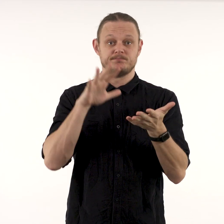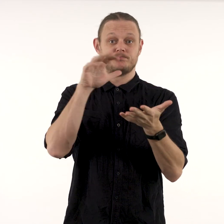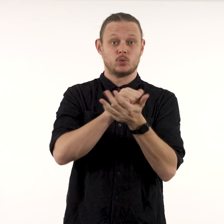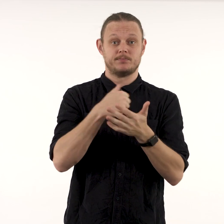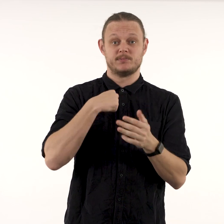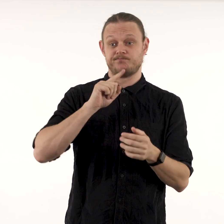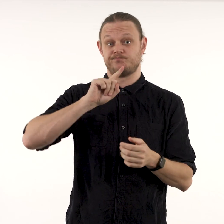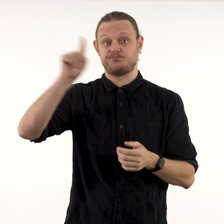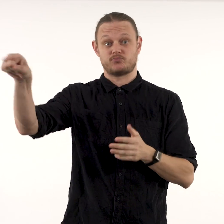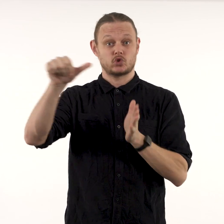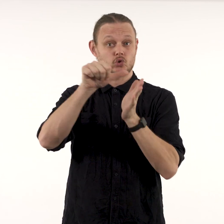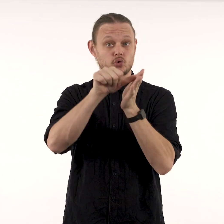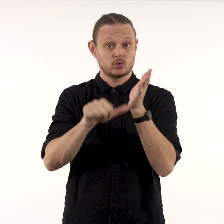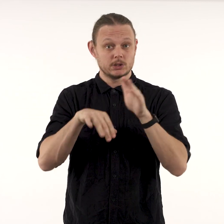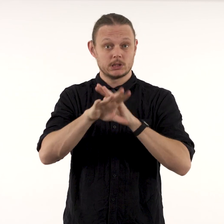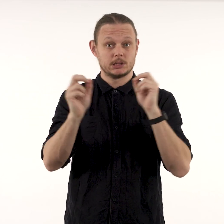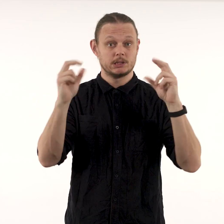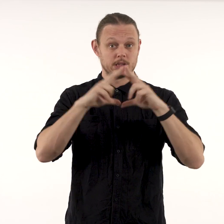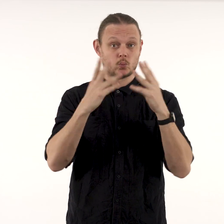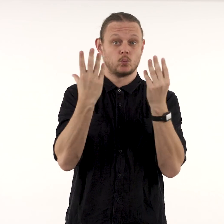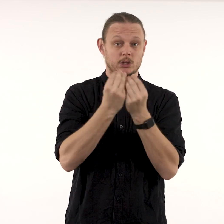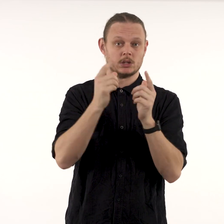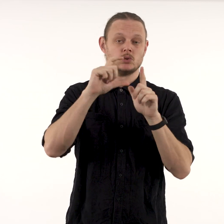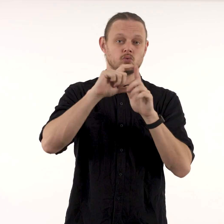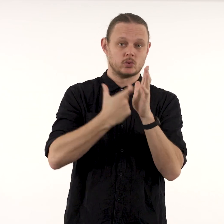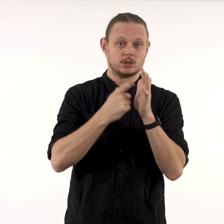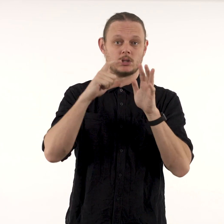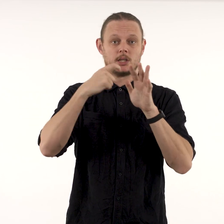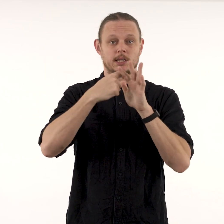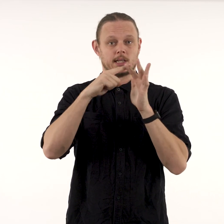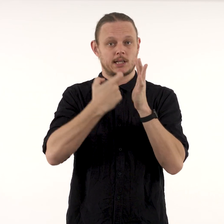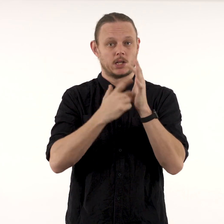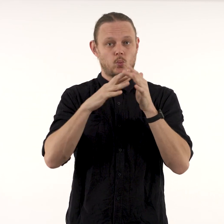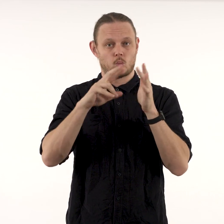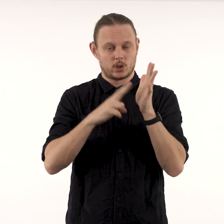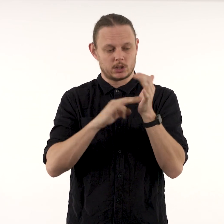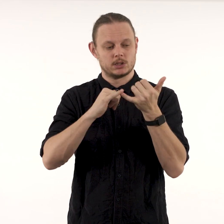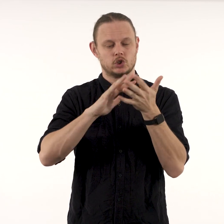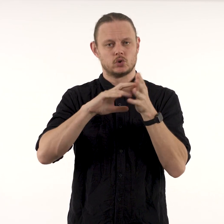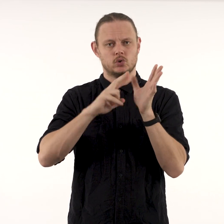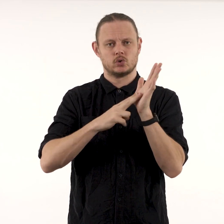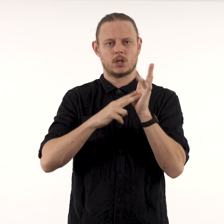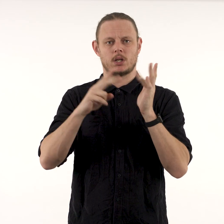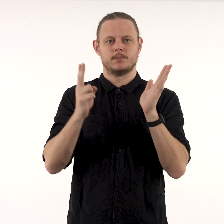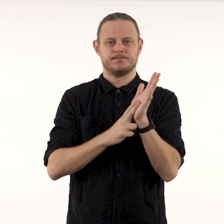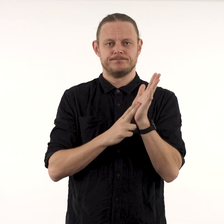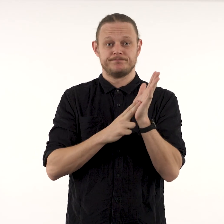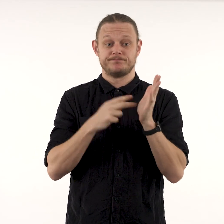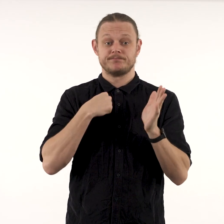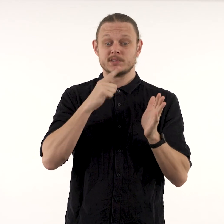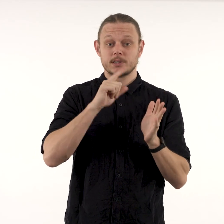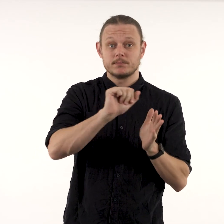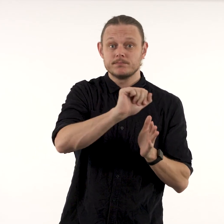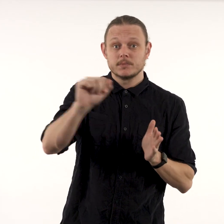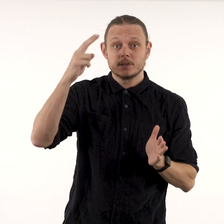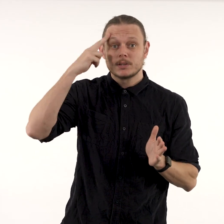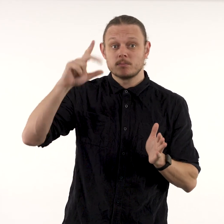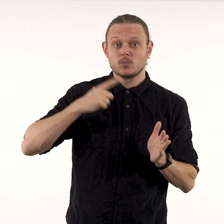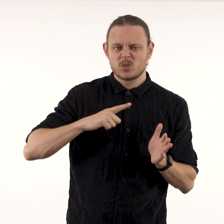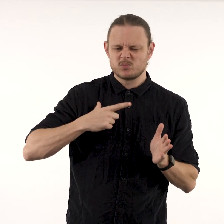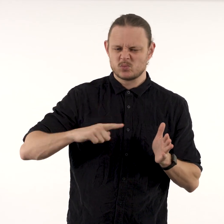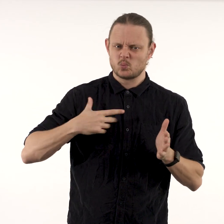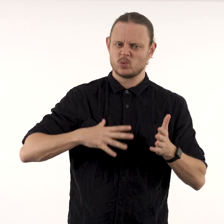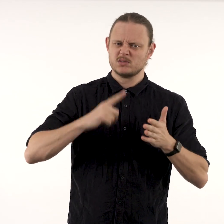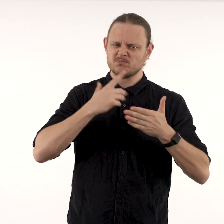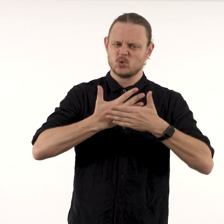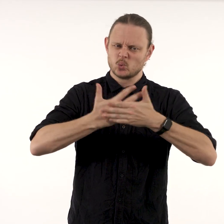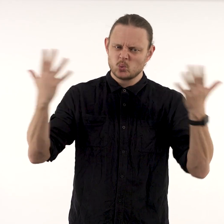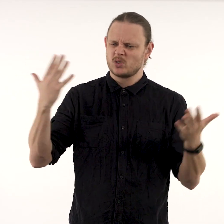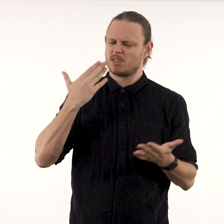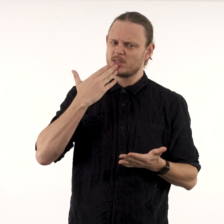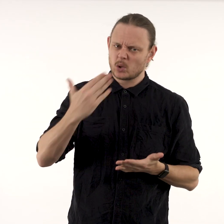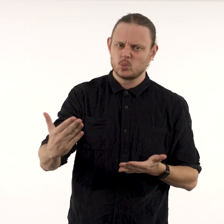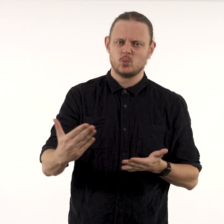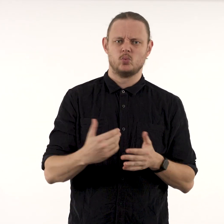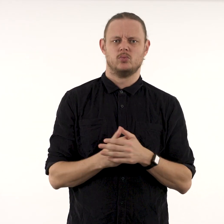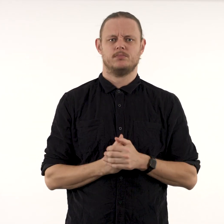booked me into surgery in Sydney with Dr Kerwin Shannon. I mention their names to say a huge thank you.